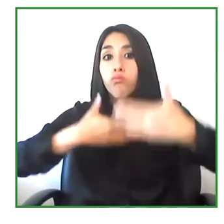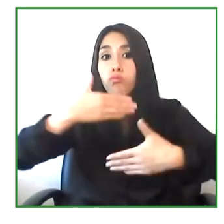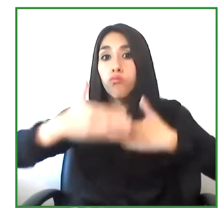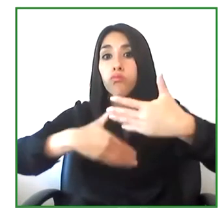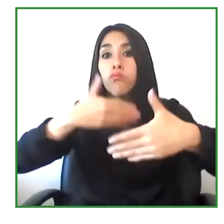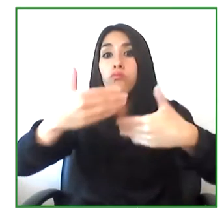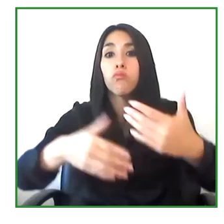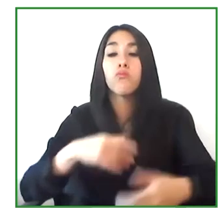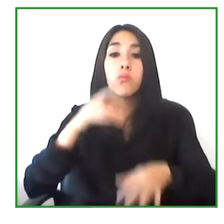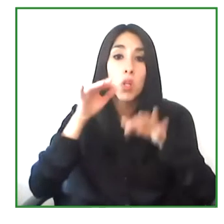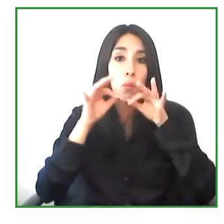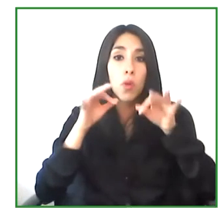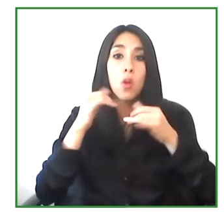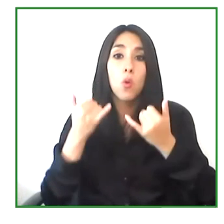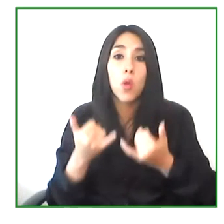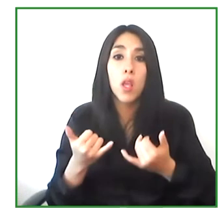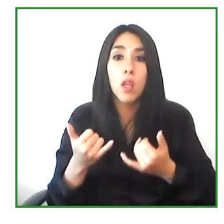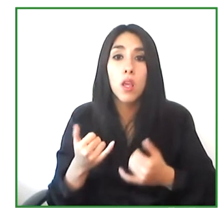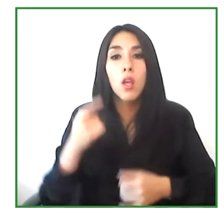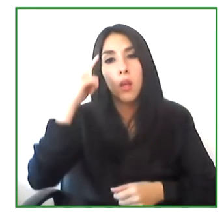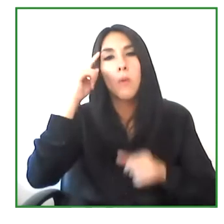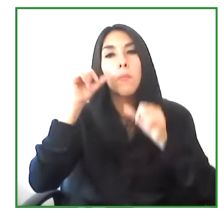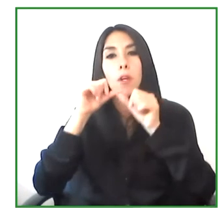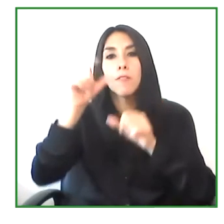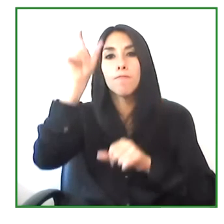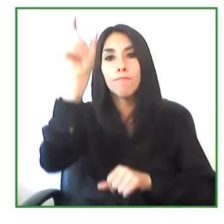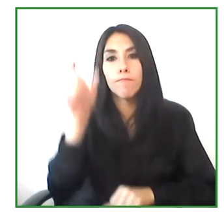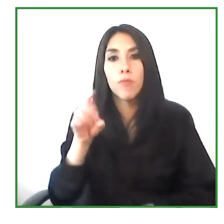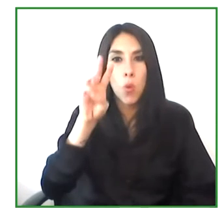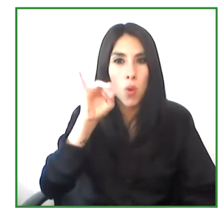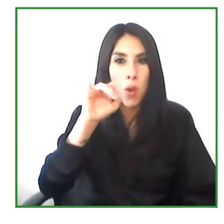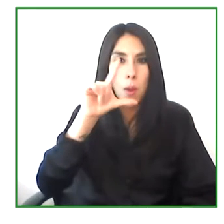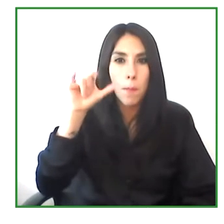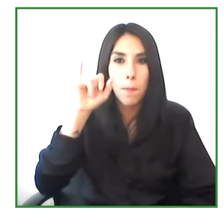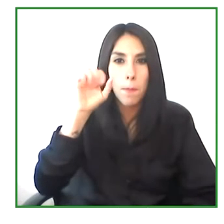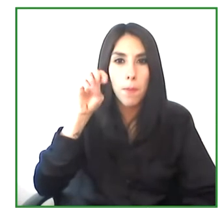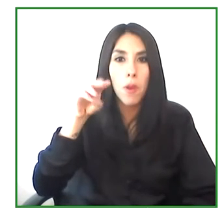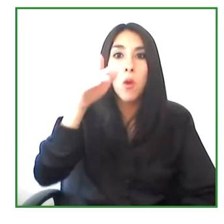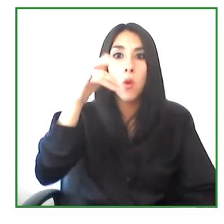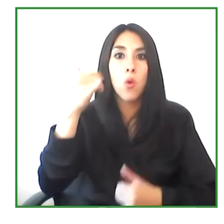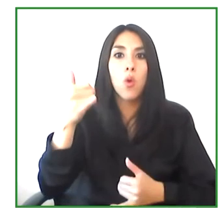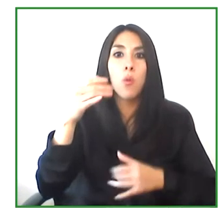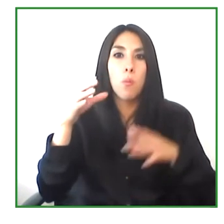I can tell you that I'm here sitting with Paloma Cid from ONCE foundatión.